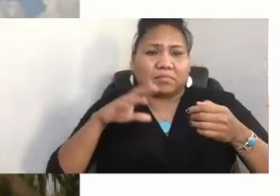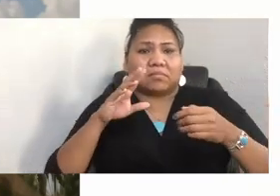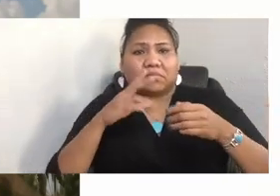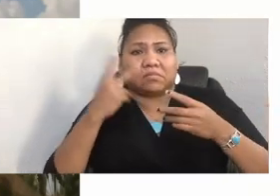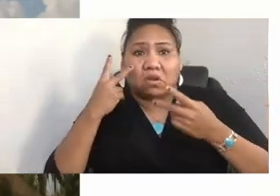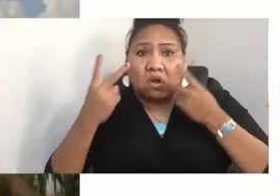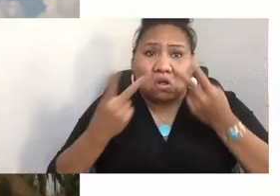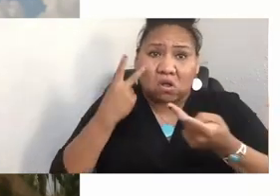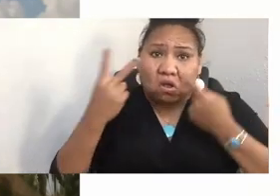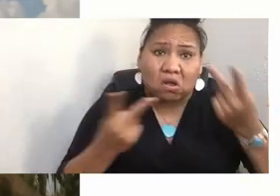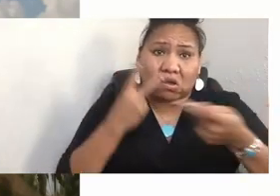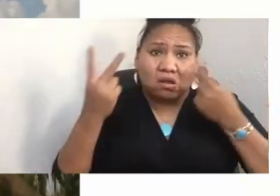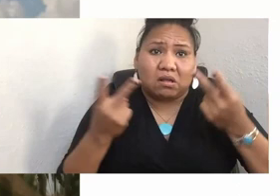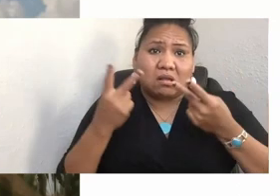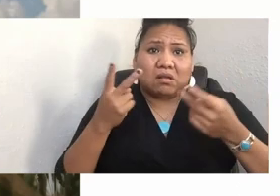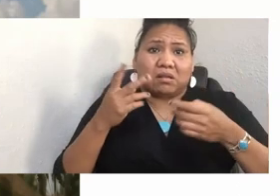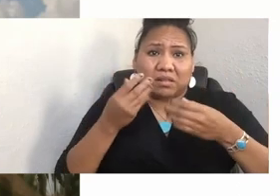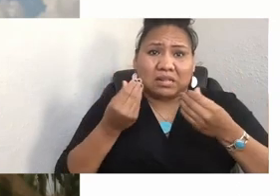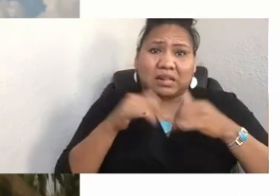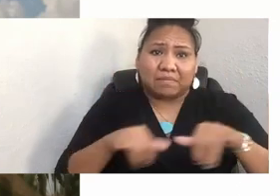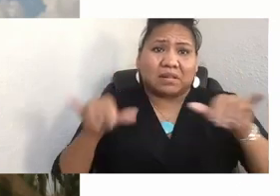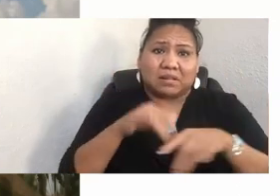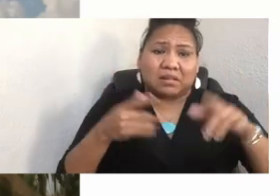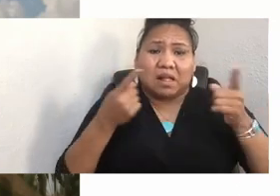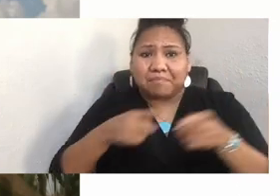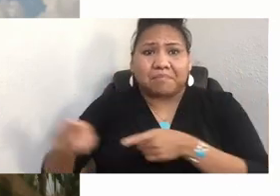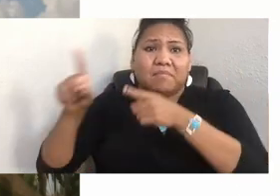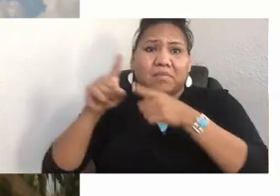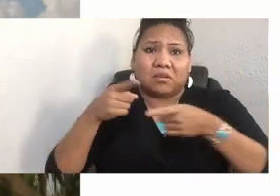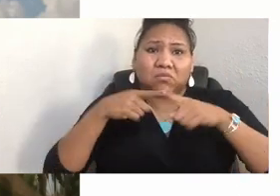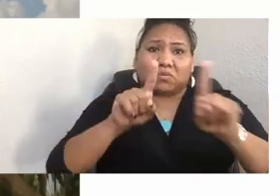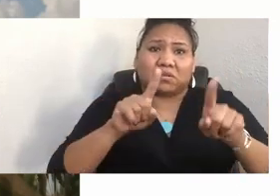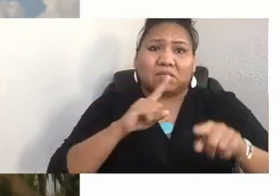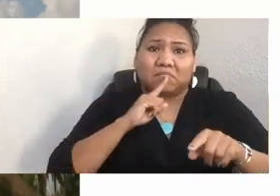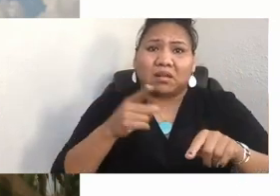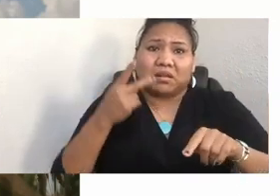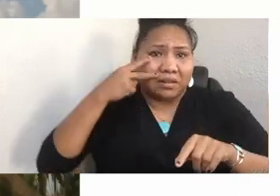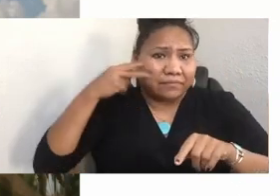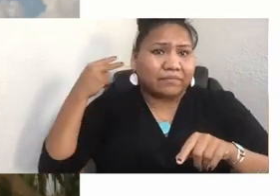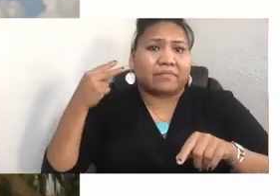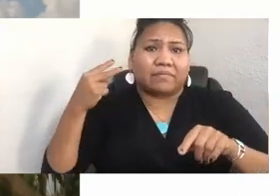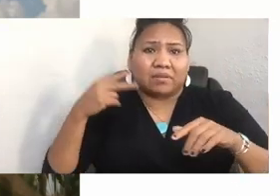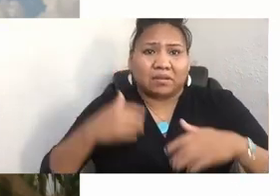in the time of federal boarding schools. In her illustrious career of over 50 years, students at the University of Montana,